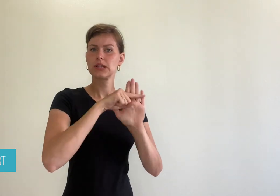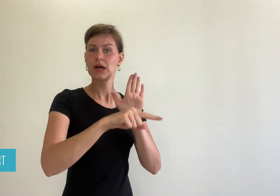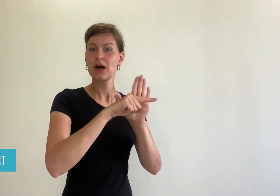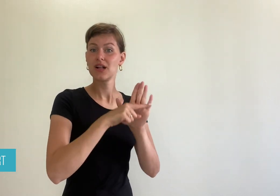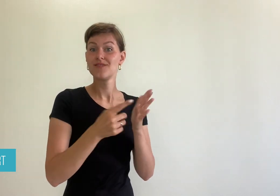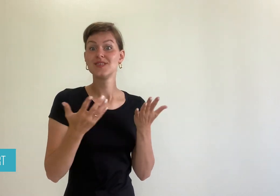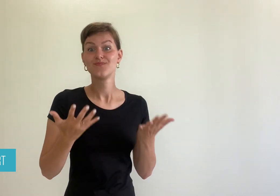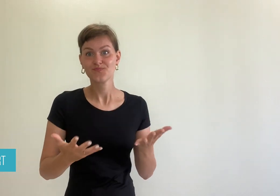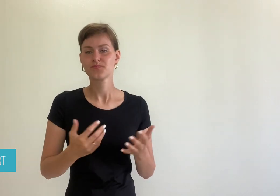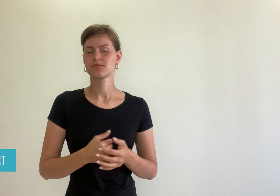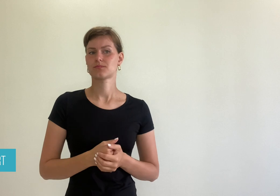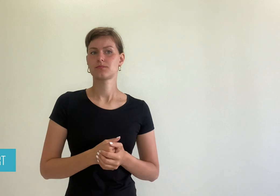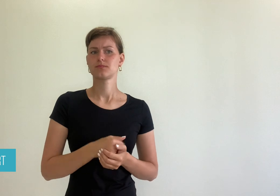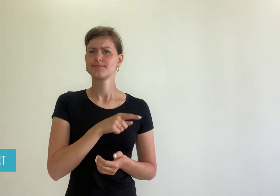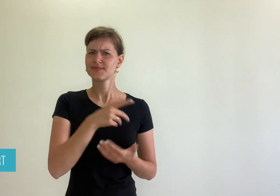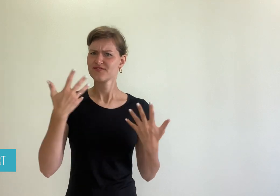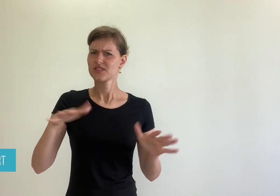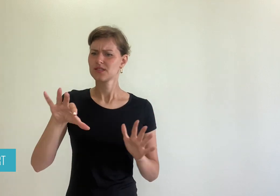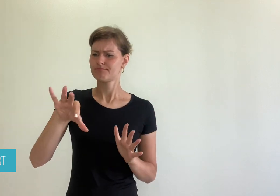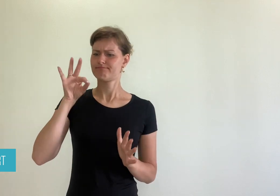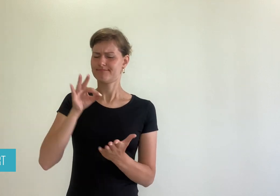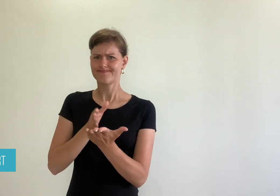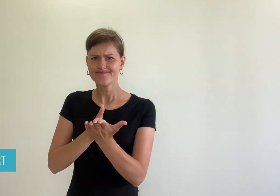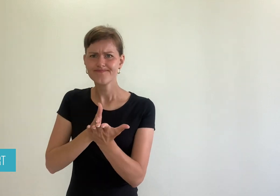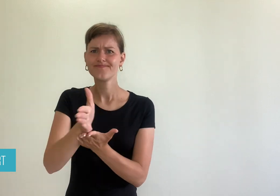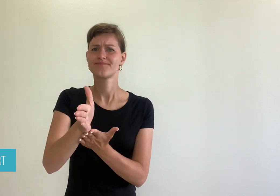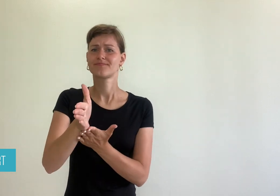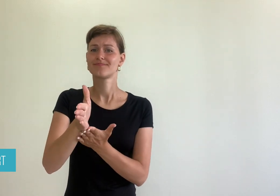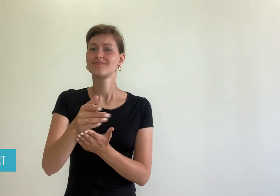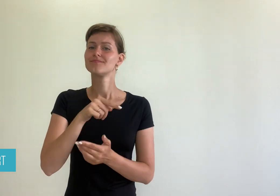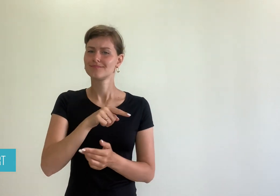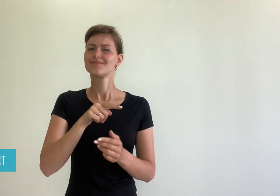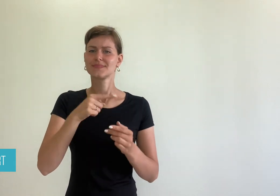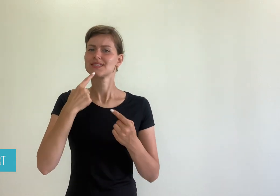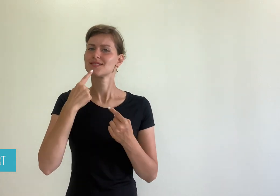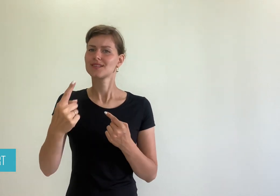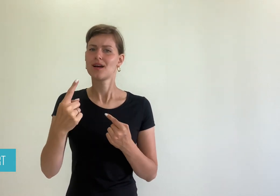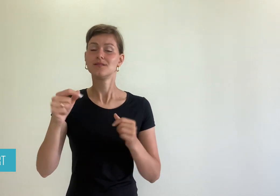During the interview, they said you must be courageous